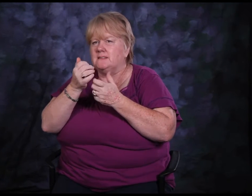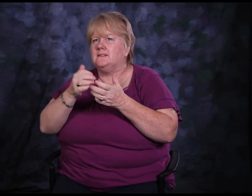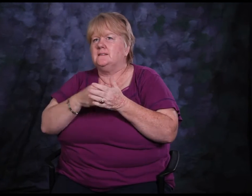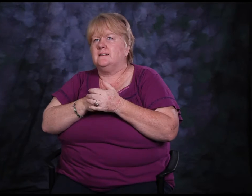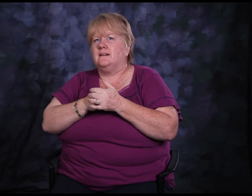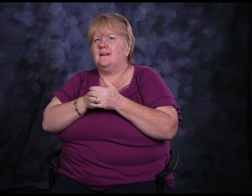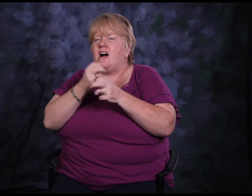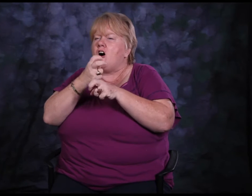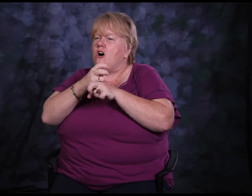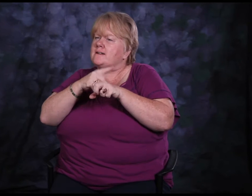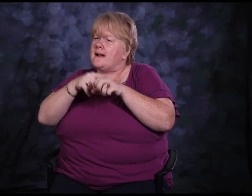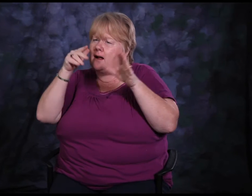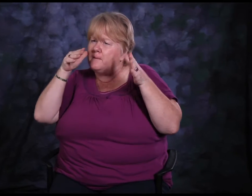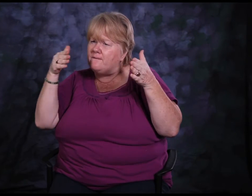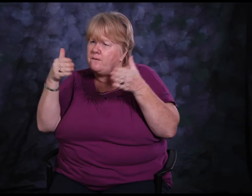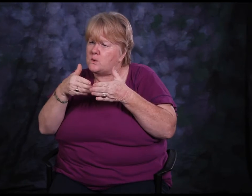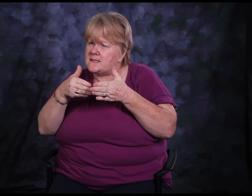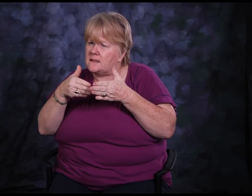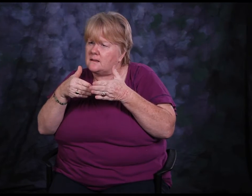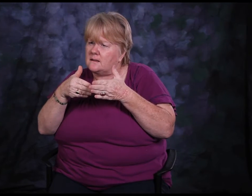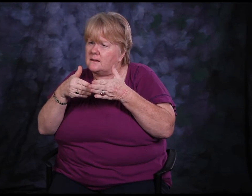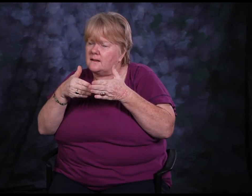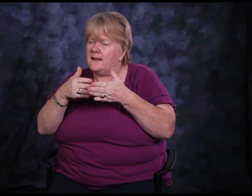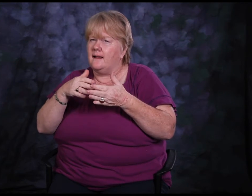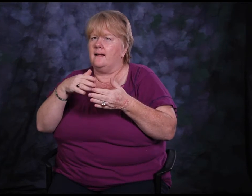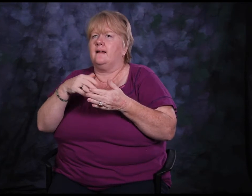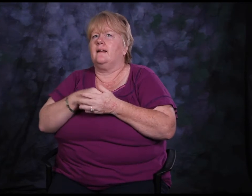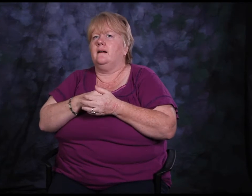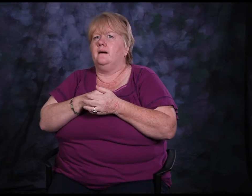I really had no motivation or interest for anything.